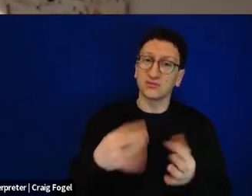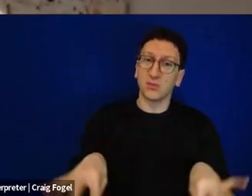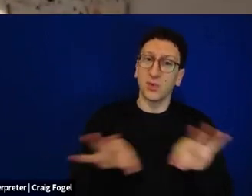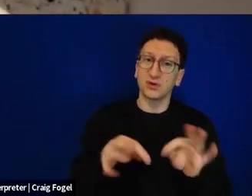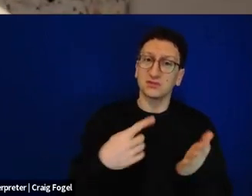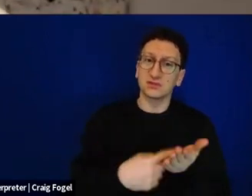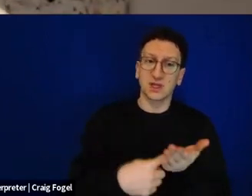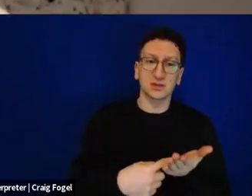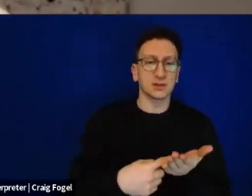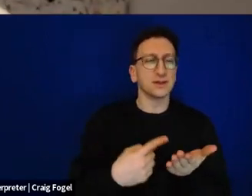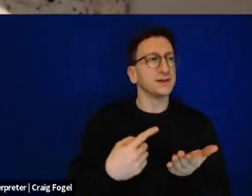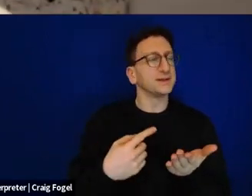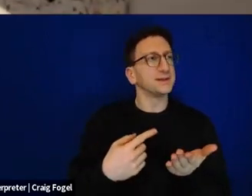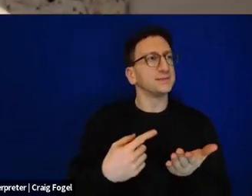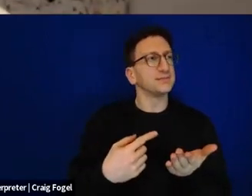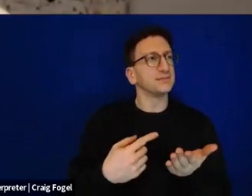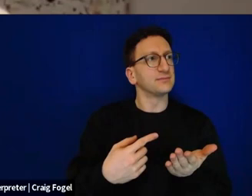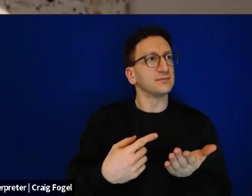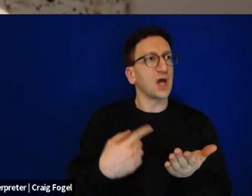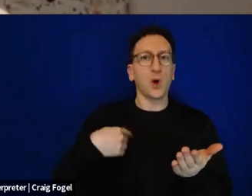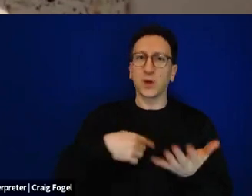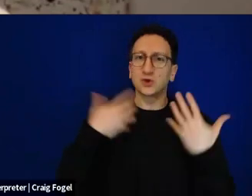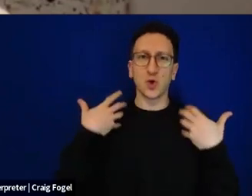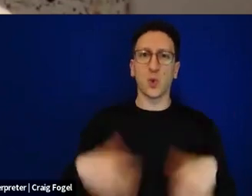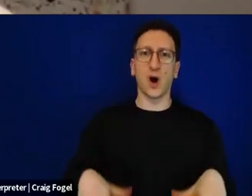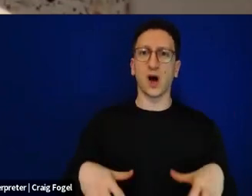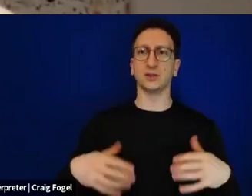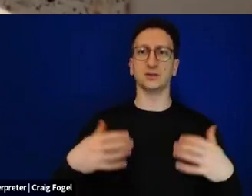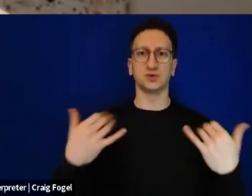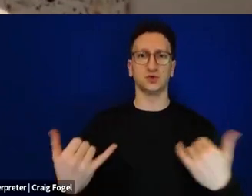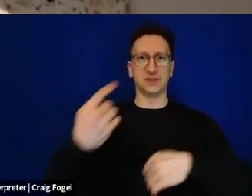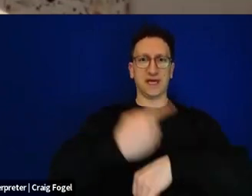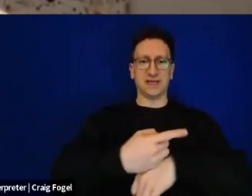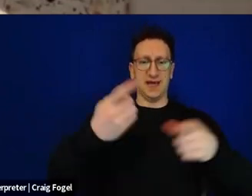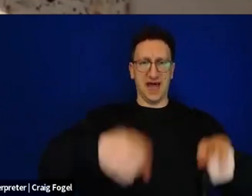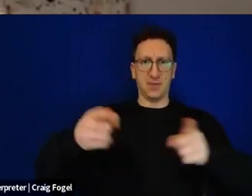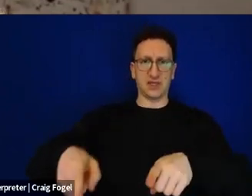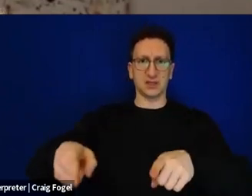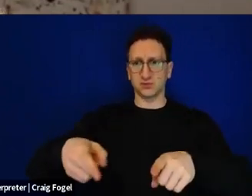is not to let the now dominate the Seder. Seder is about past, present, and future.